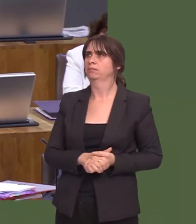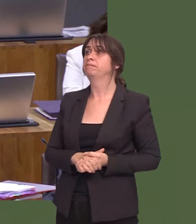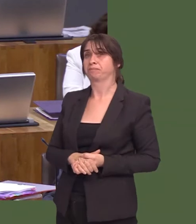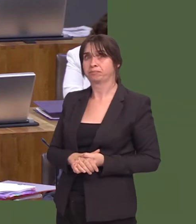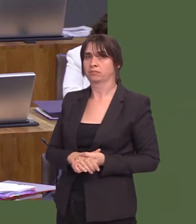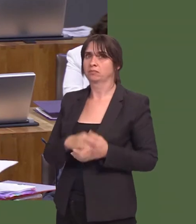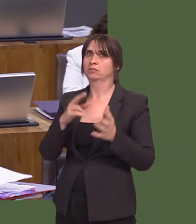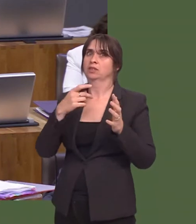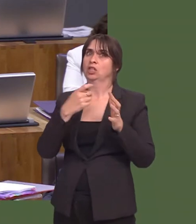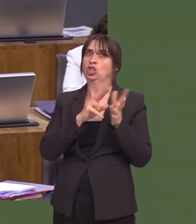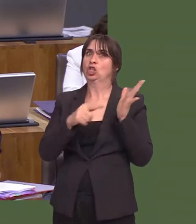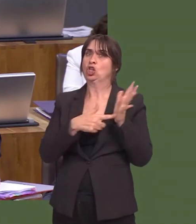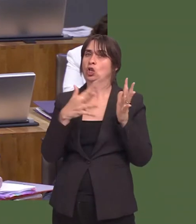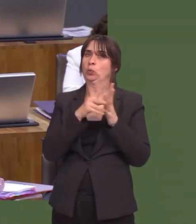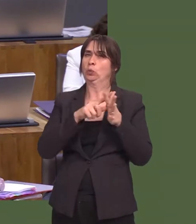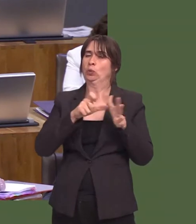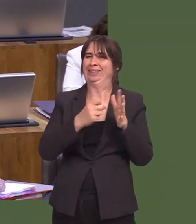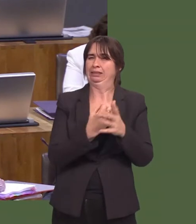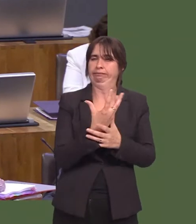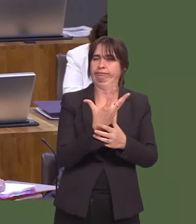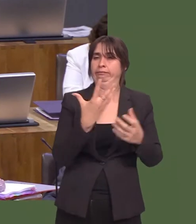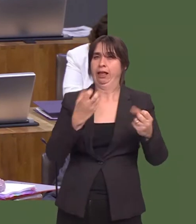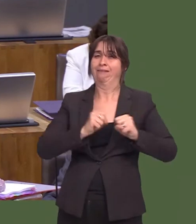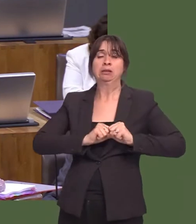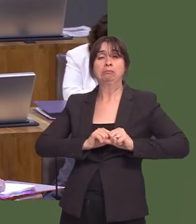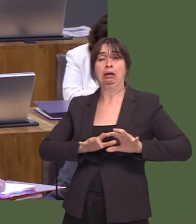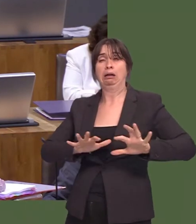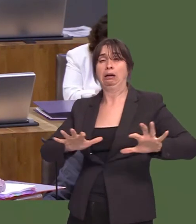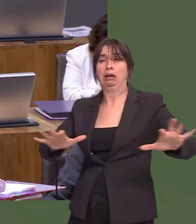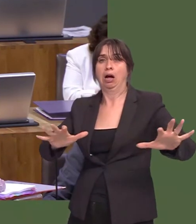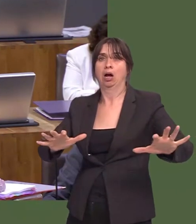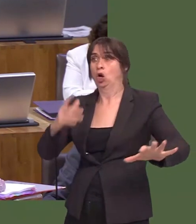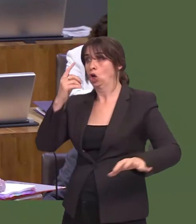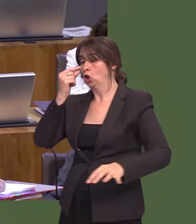There are further releases of psyllids that are planned for the course of this year.